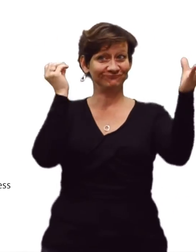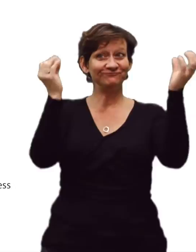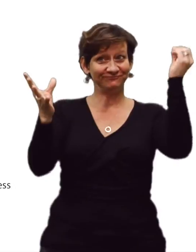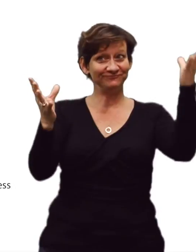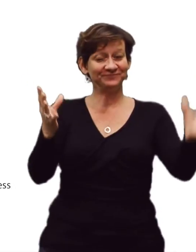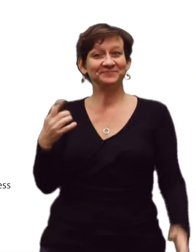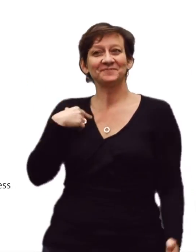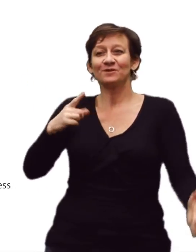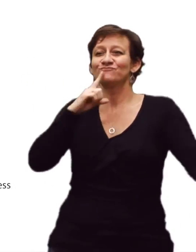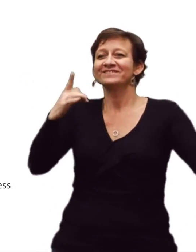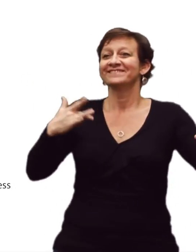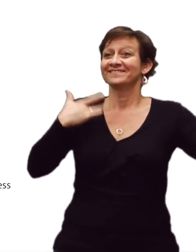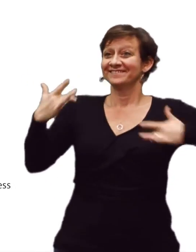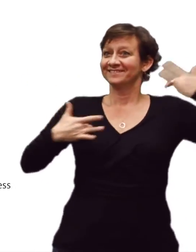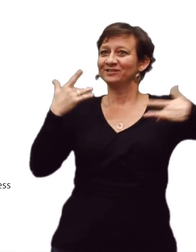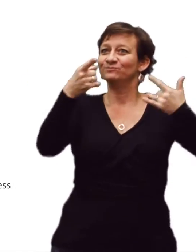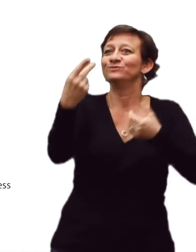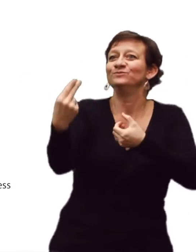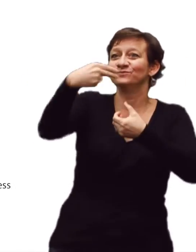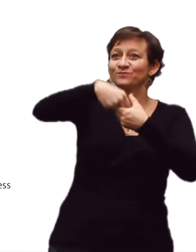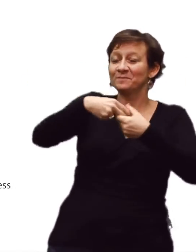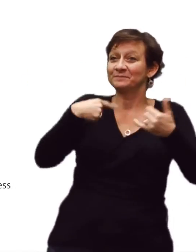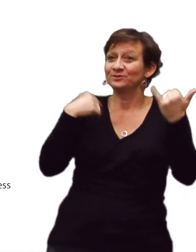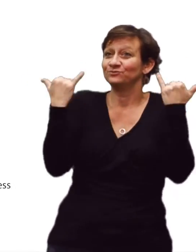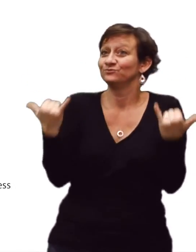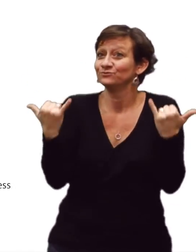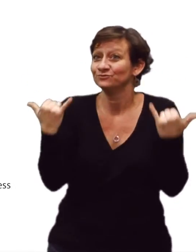I'm really excited that you've joined me today.